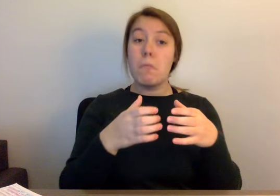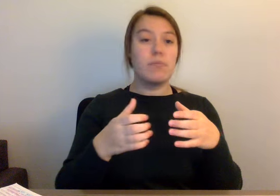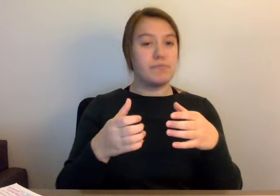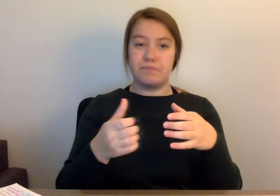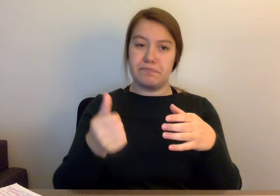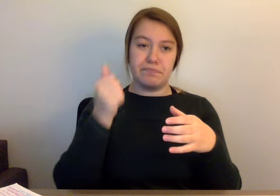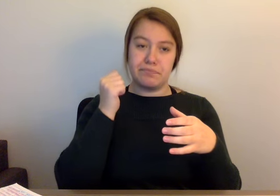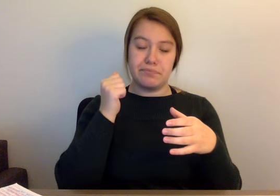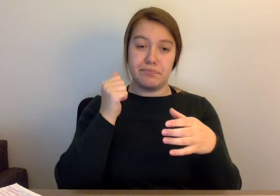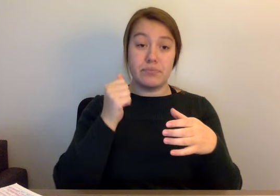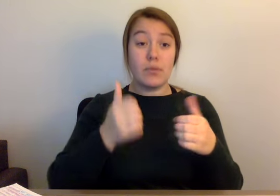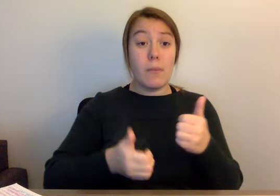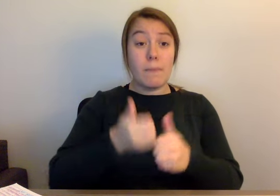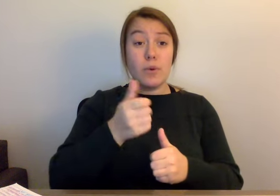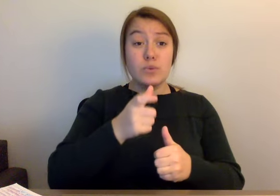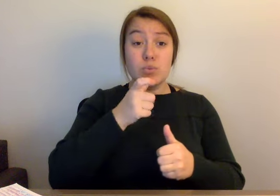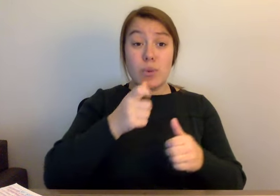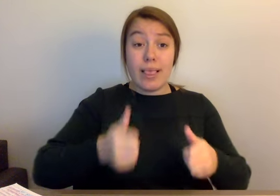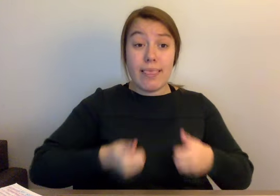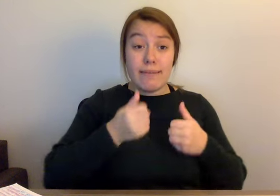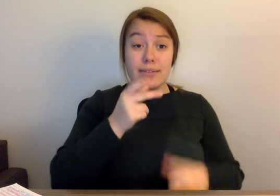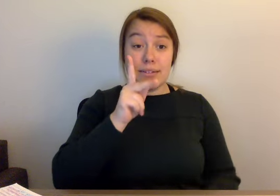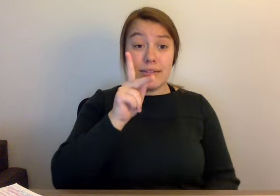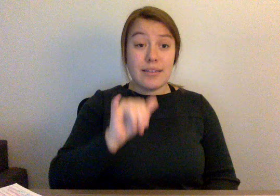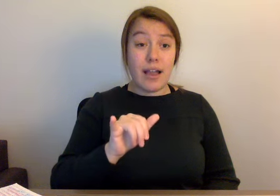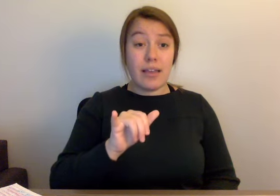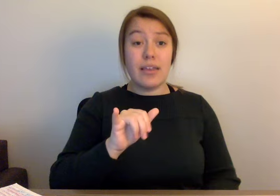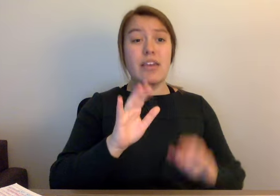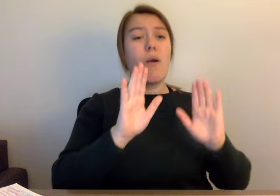county is not simply a unit of government, it is an object of affection